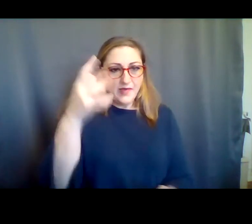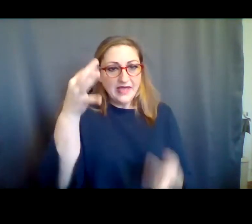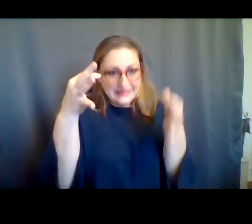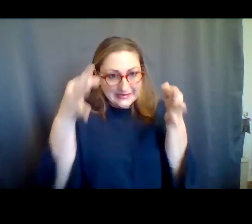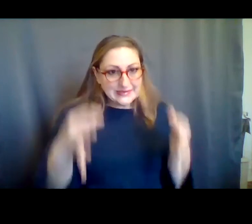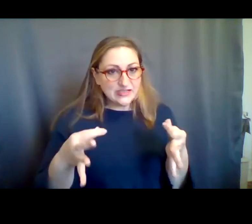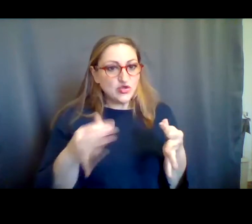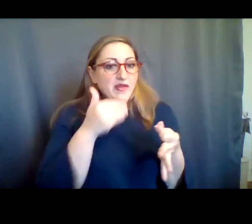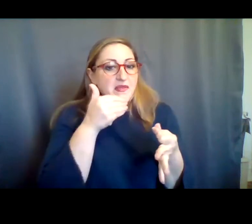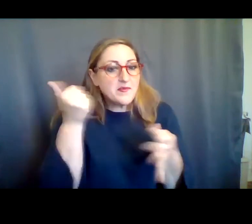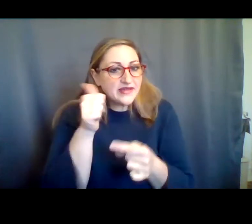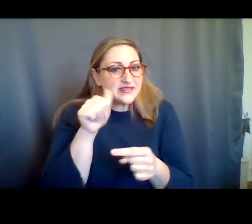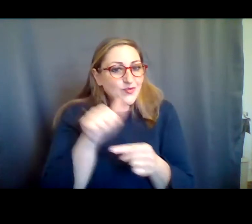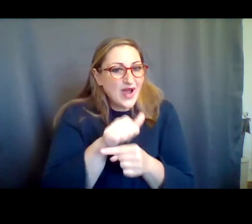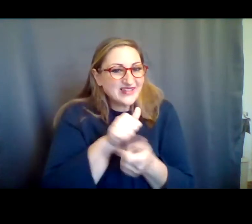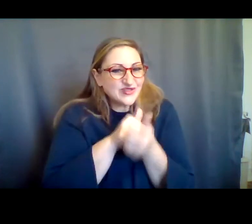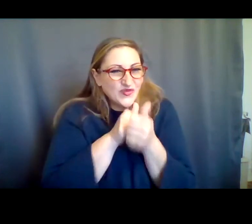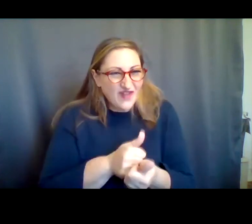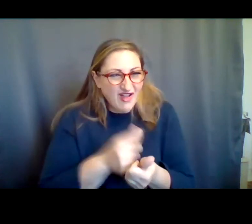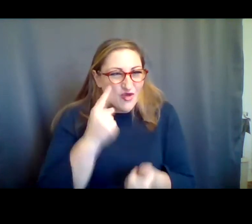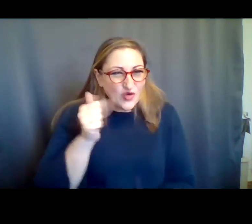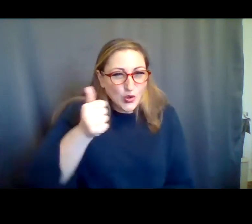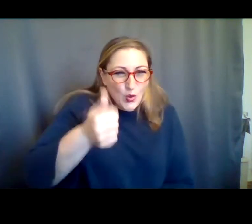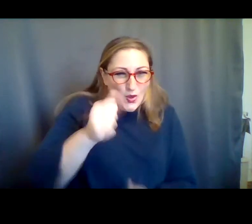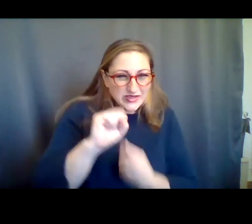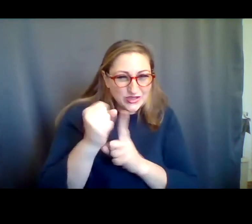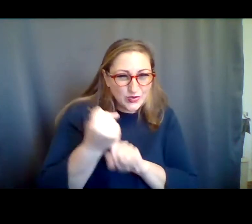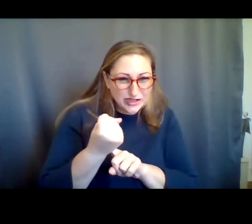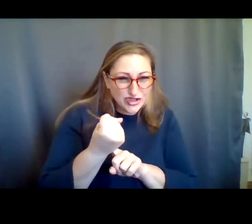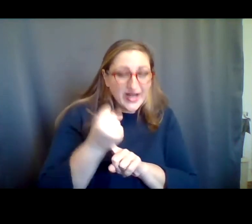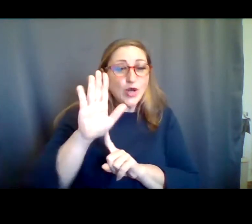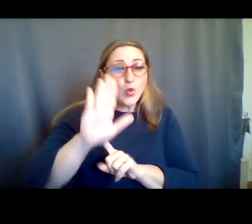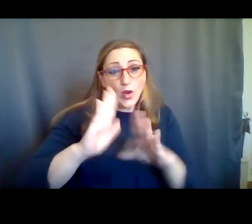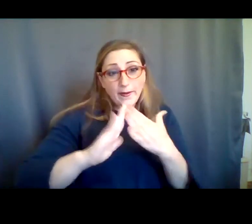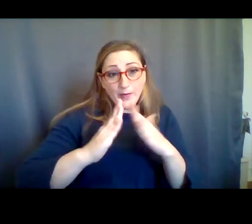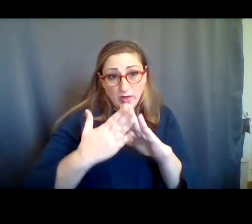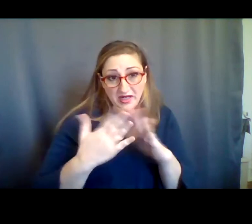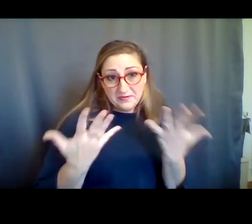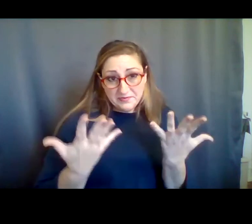decisions as to the best practices to suit your circumstances and your communities.